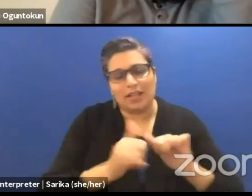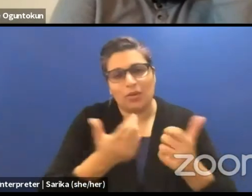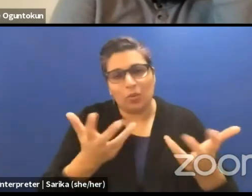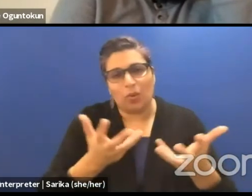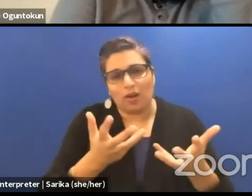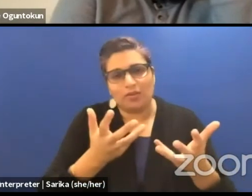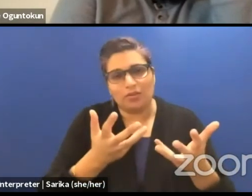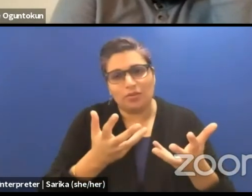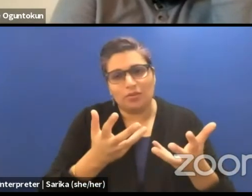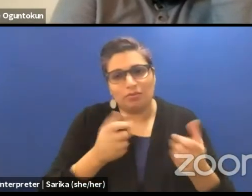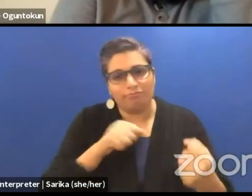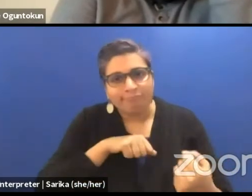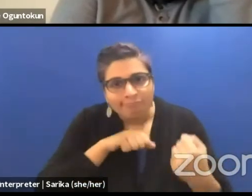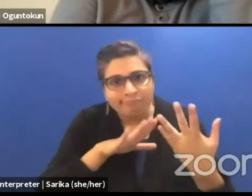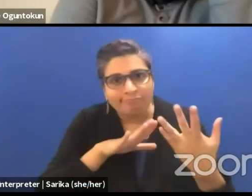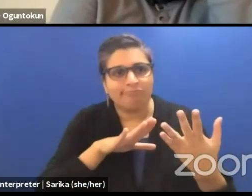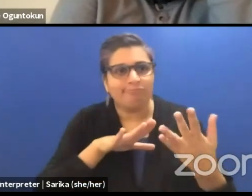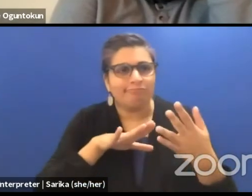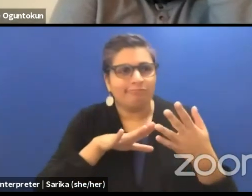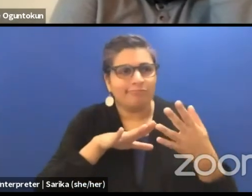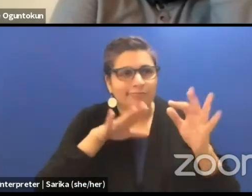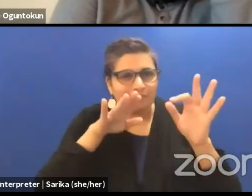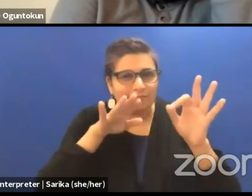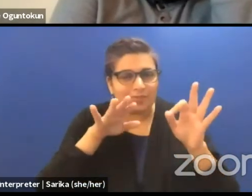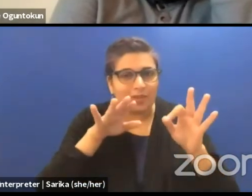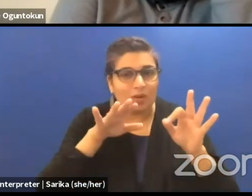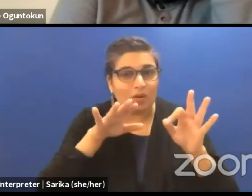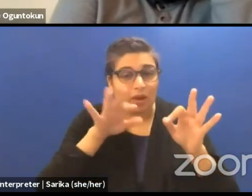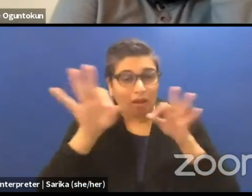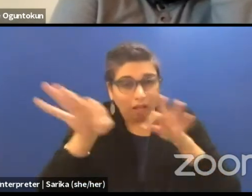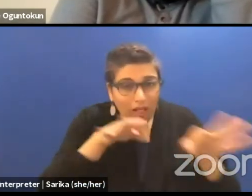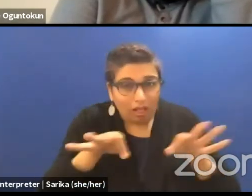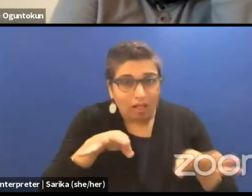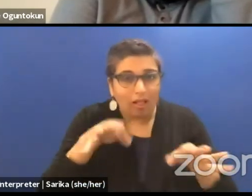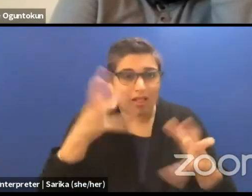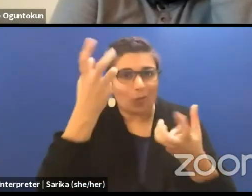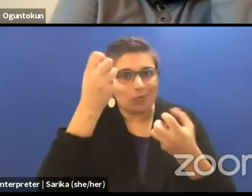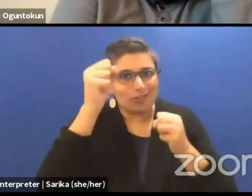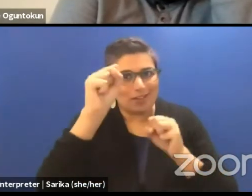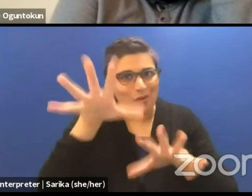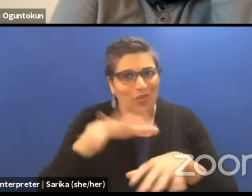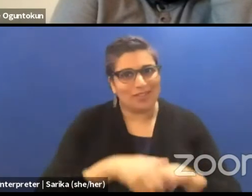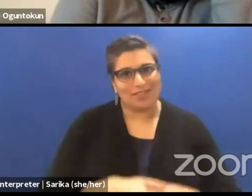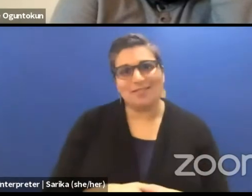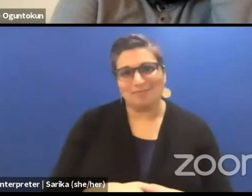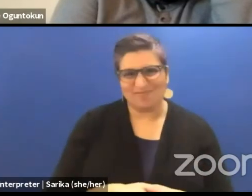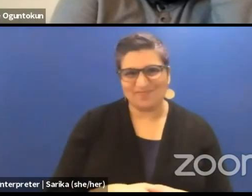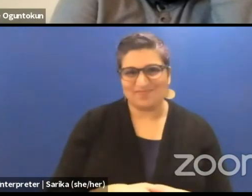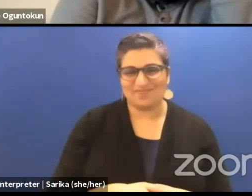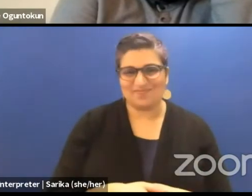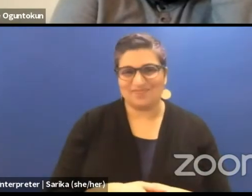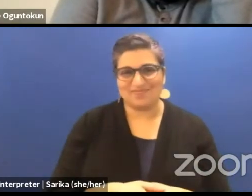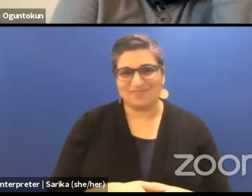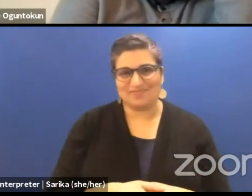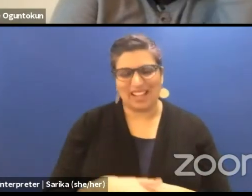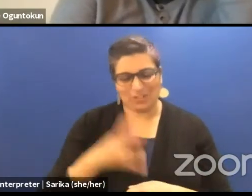and articulate it or decolonize it. Just a point I wanted to put out there.